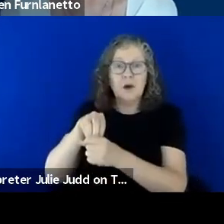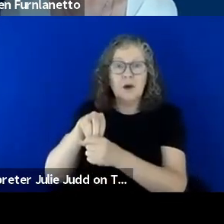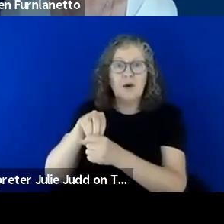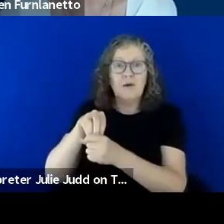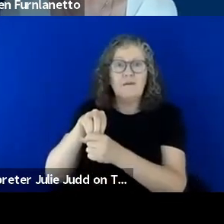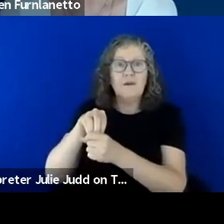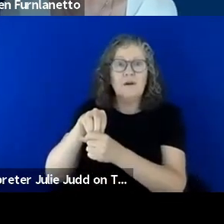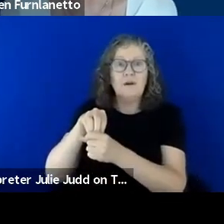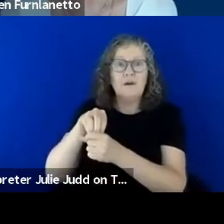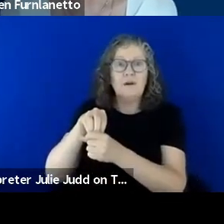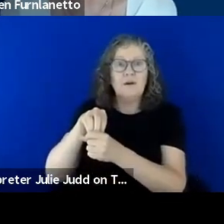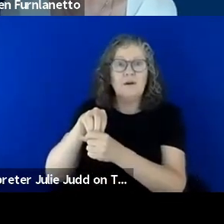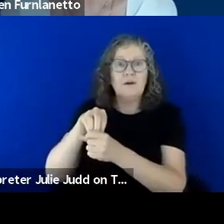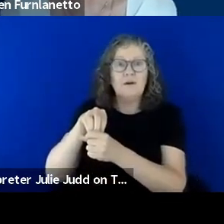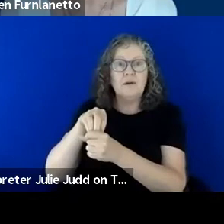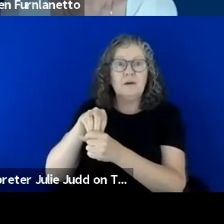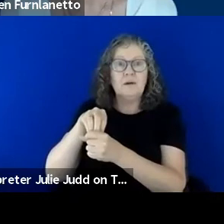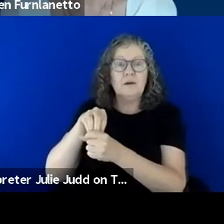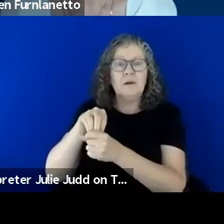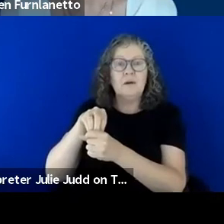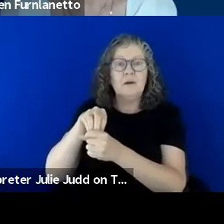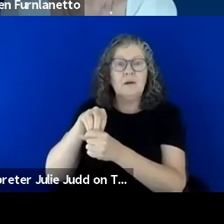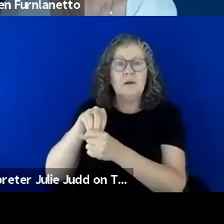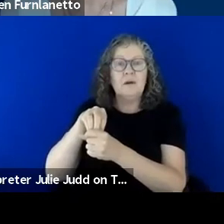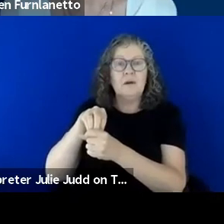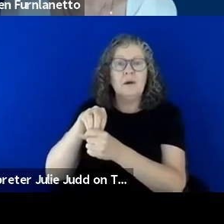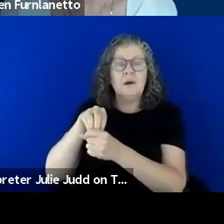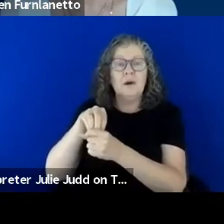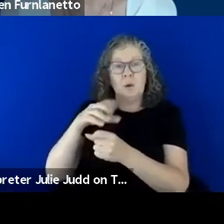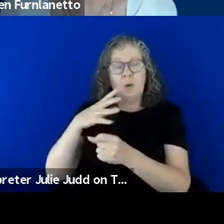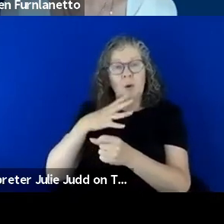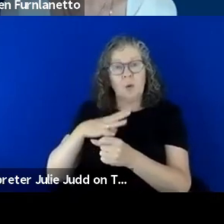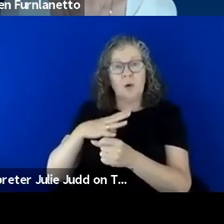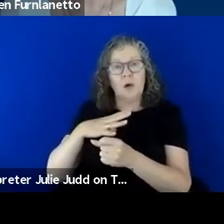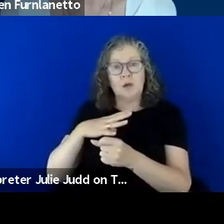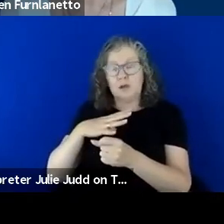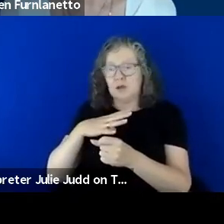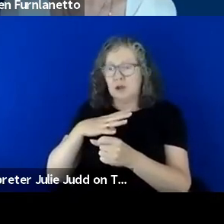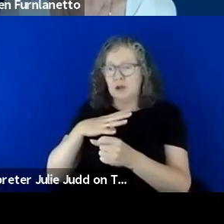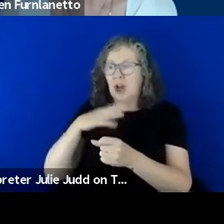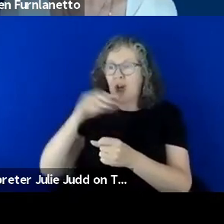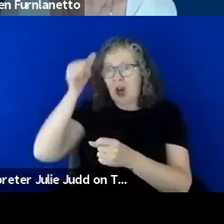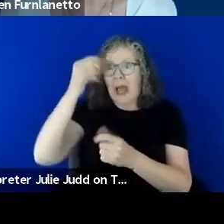they don't want fun to have a time how it comes about they just want to enjoy the activity